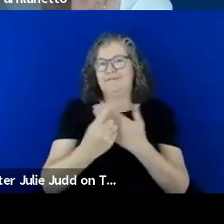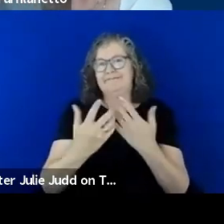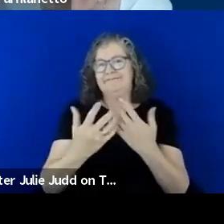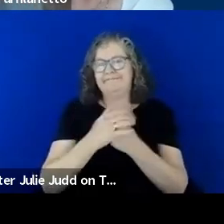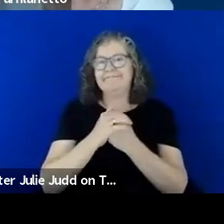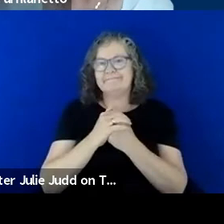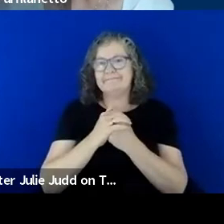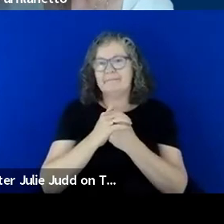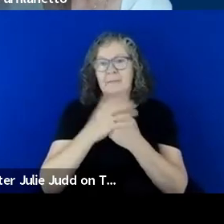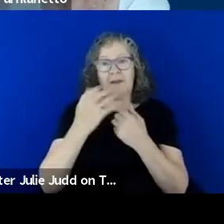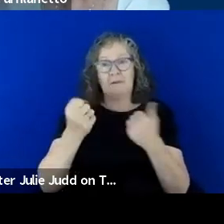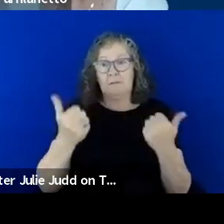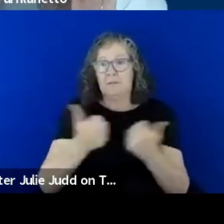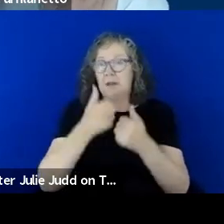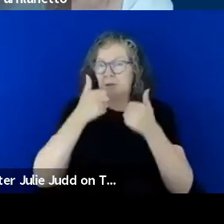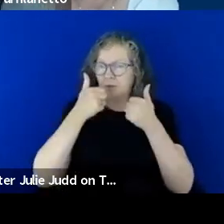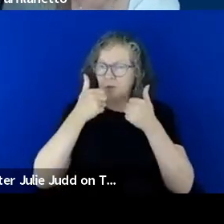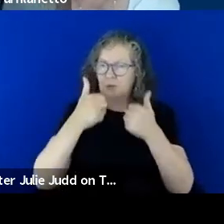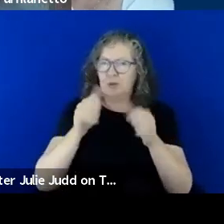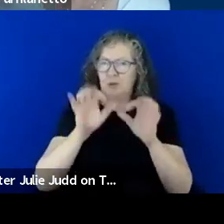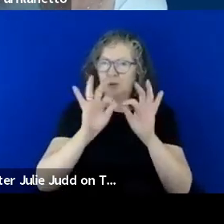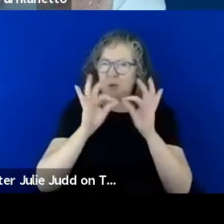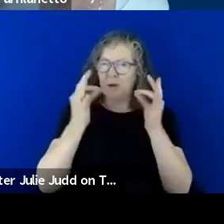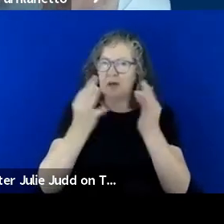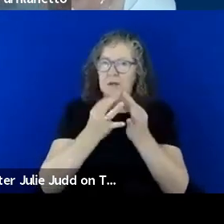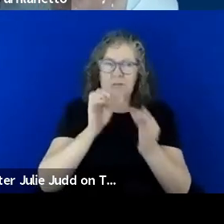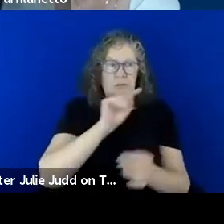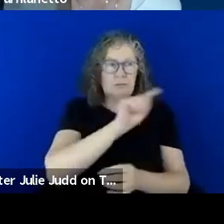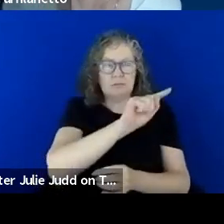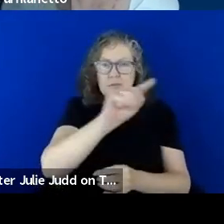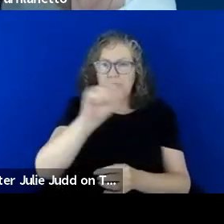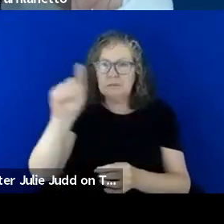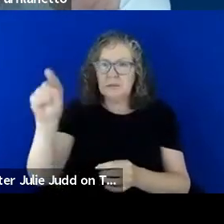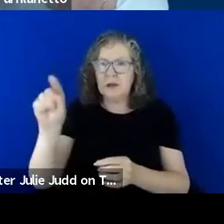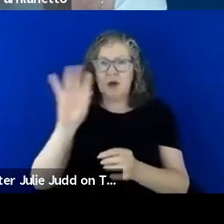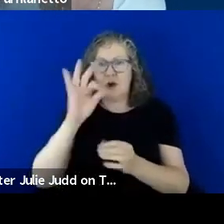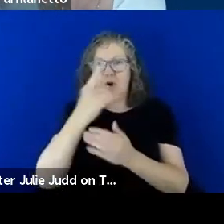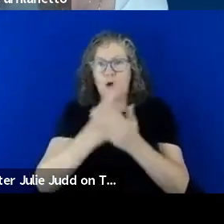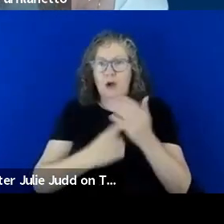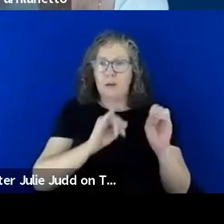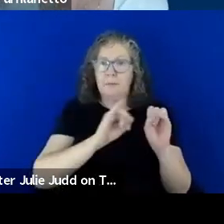organisations doing work, aside to emergency management that connects and we need to keep